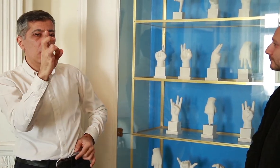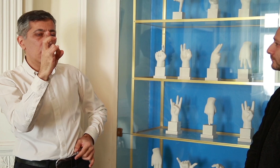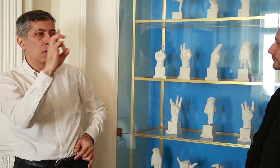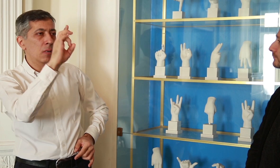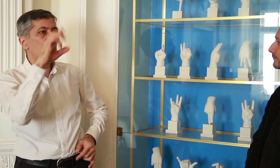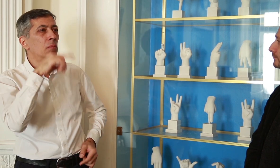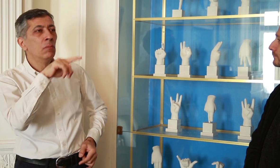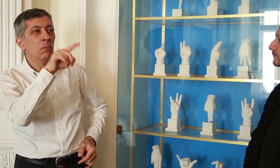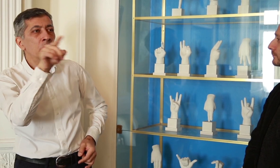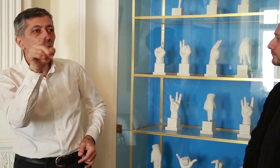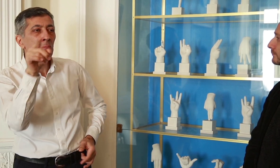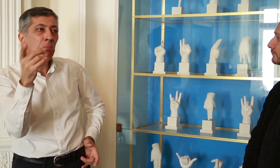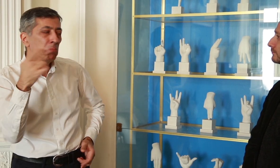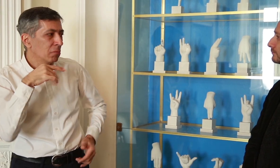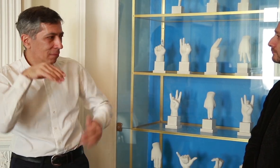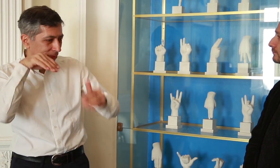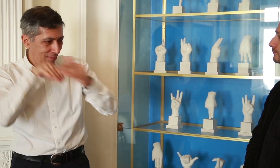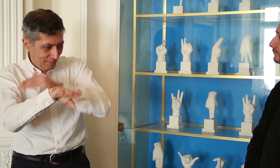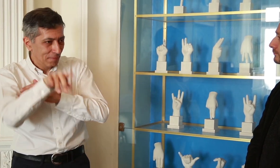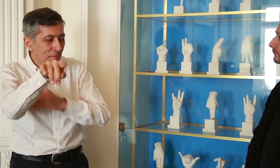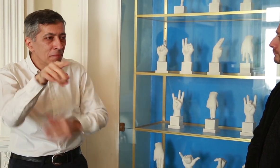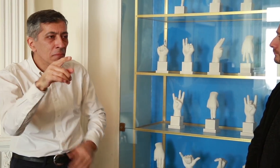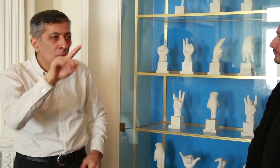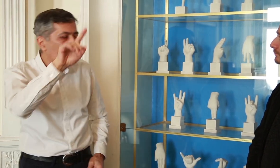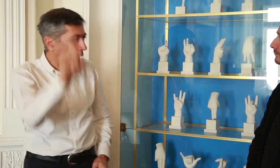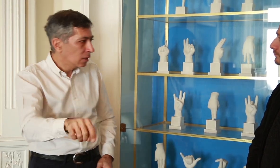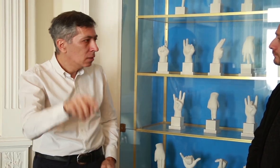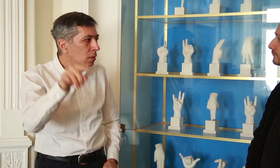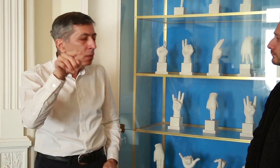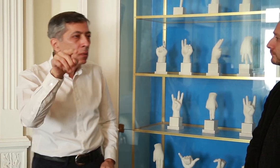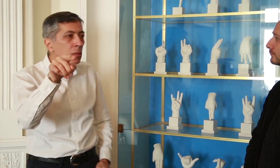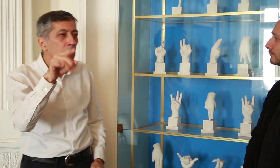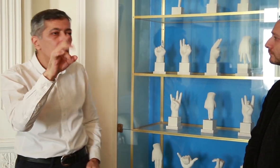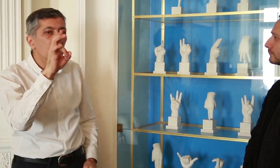I decided to hire only Deaf people. I